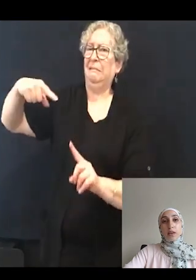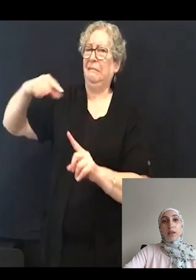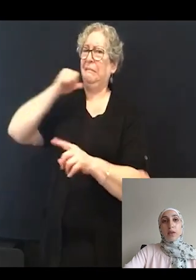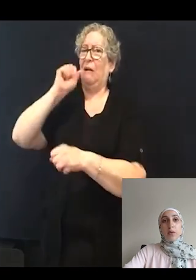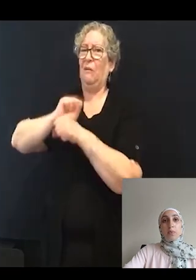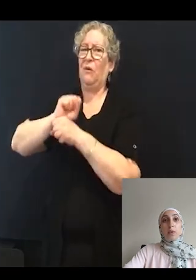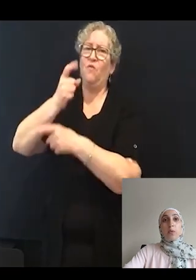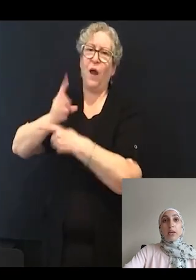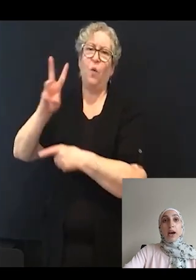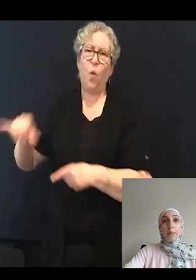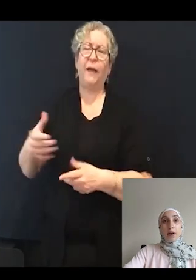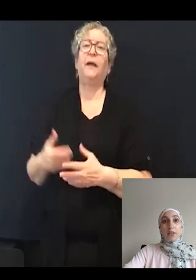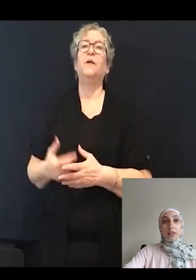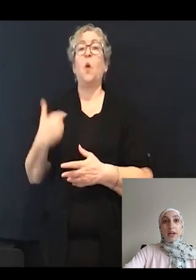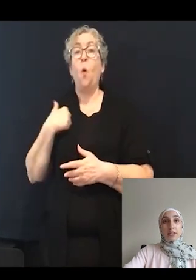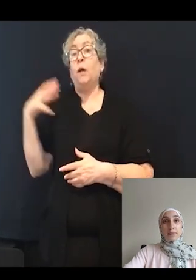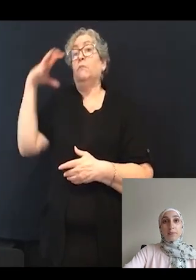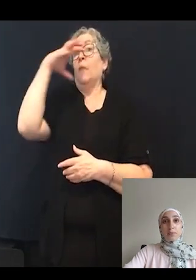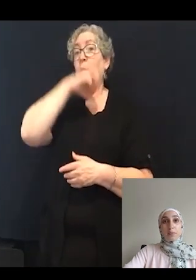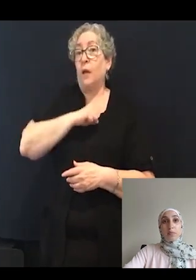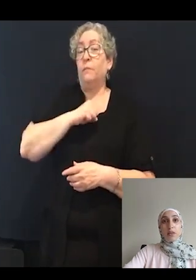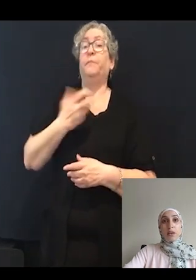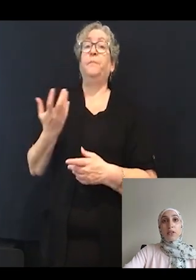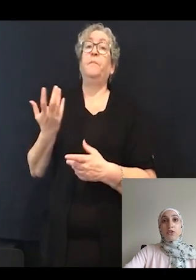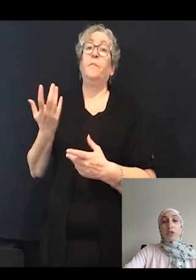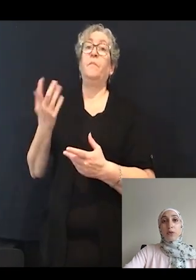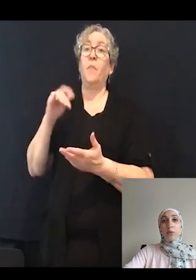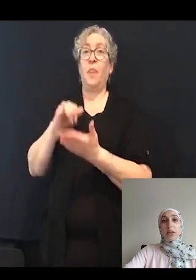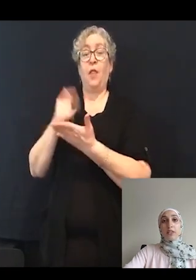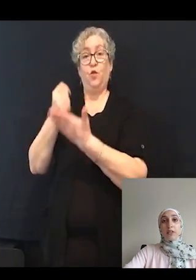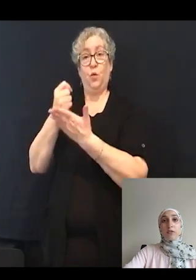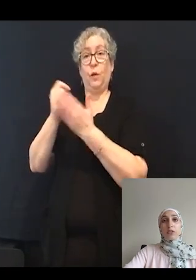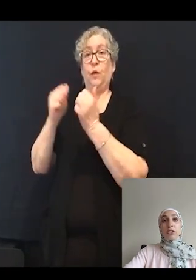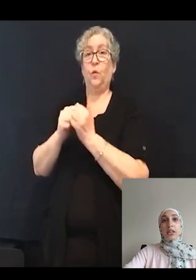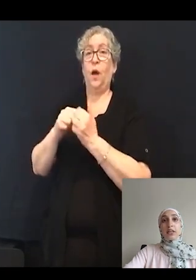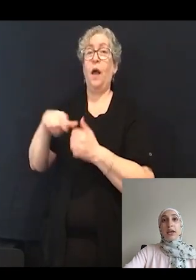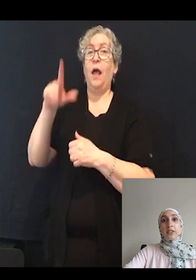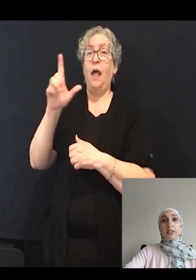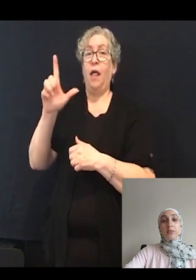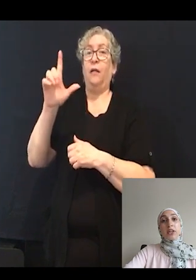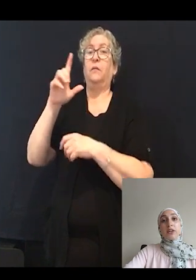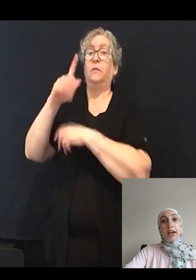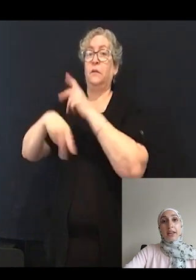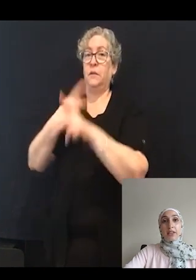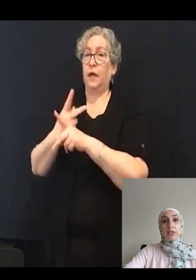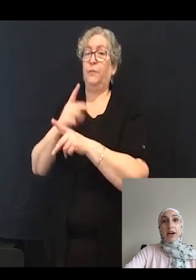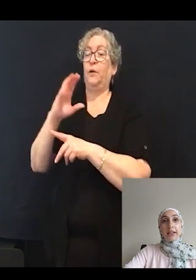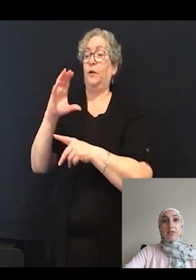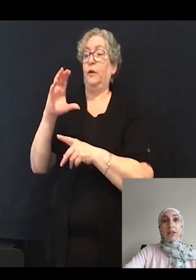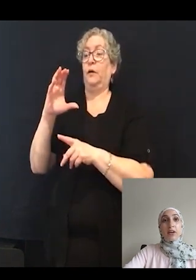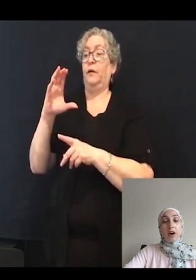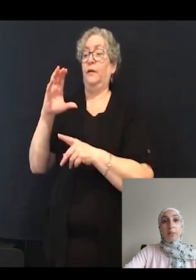We hypothesized that treatment with L-type voltage gated calcium channel agonists, or activating compounds,